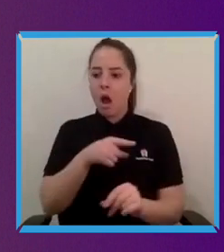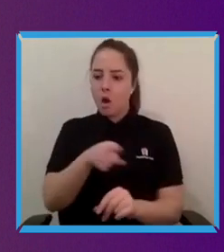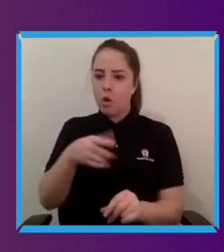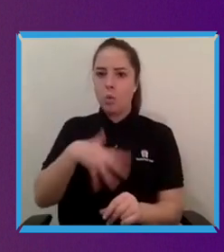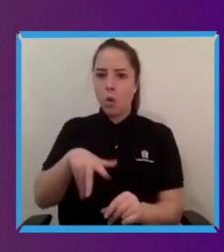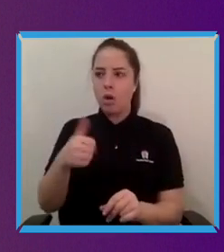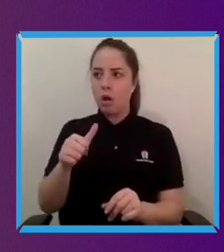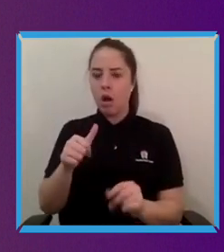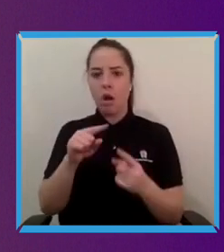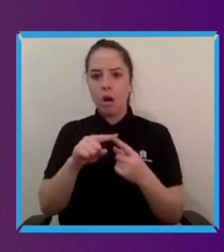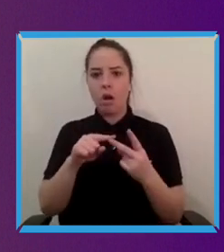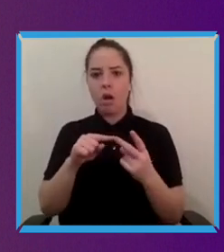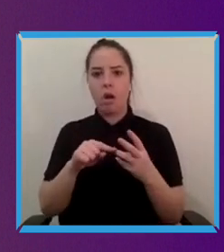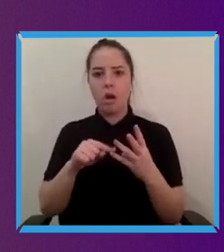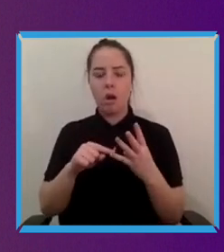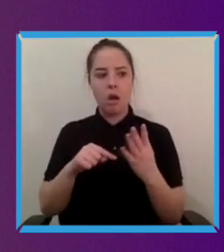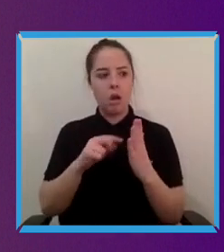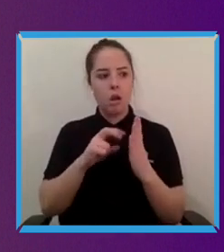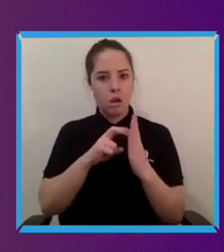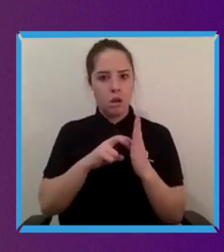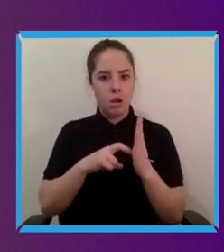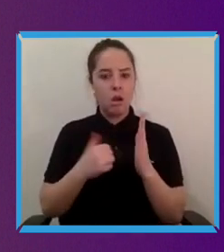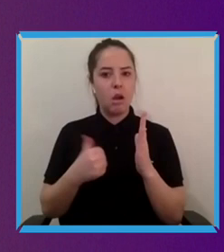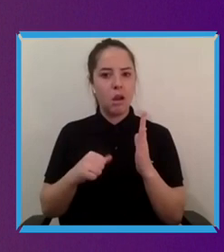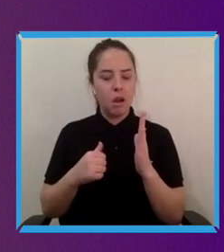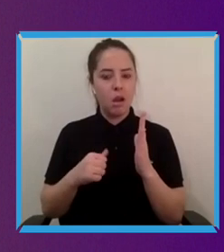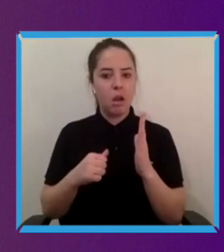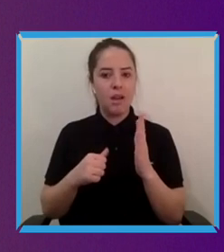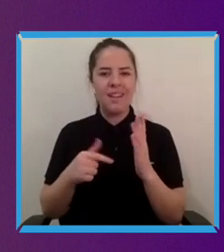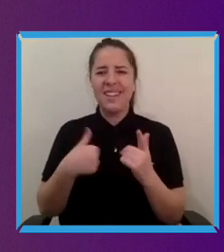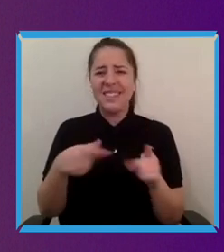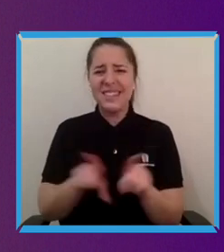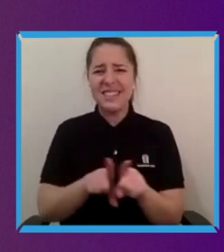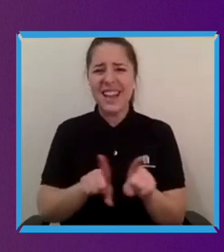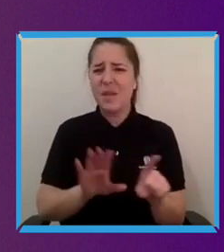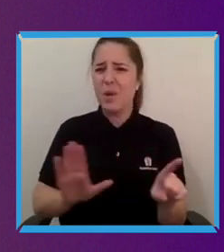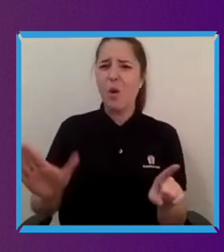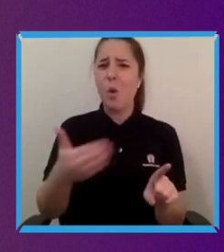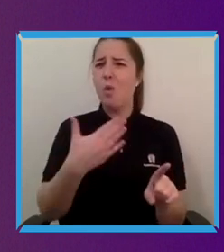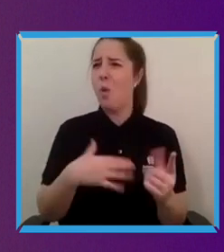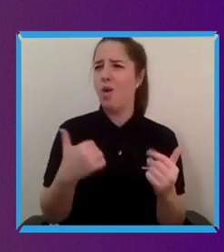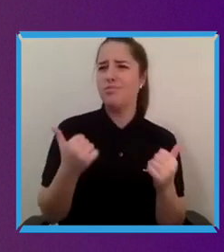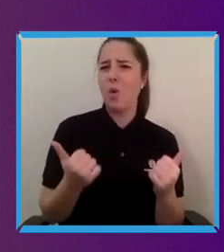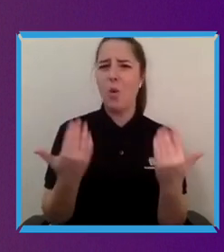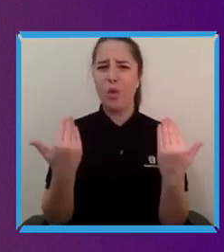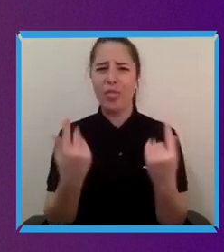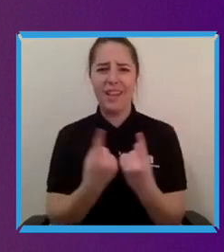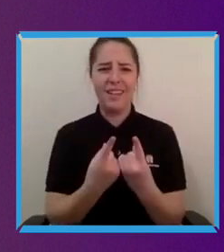Like any of us you want you only want to use products that are cool, that look fun, look sexy, you don't want to use big clunky